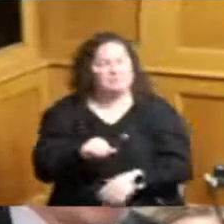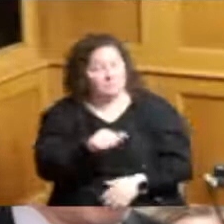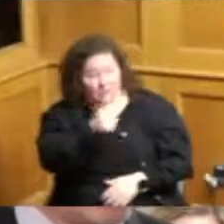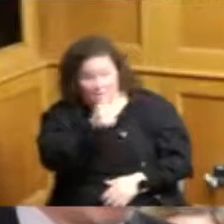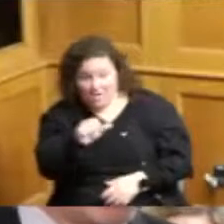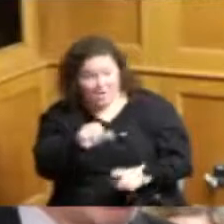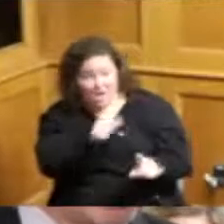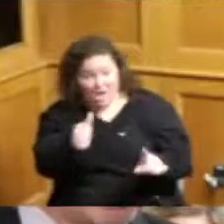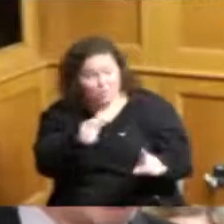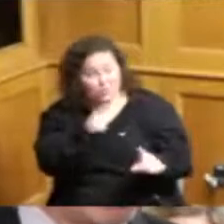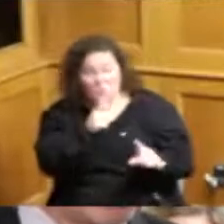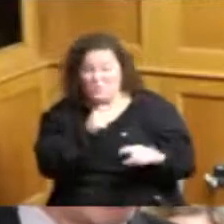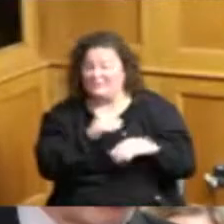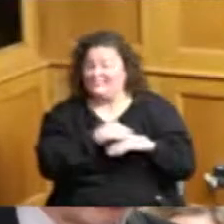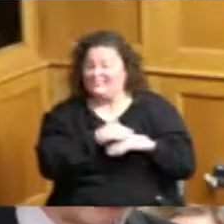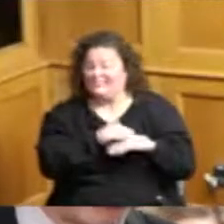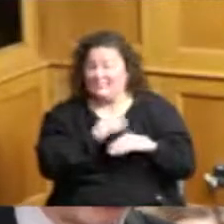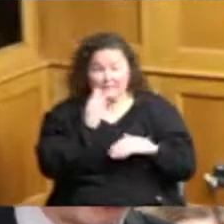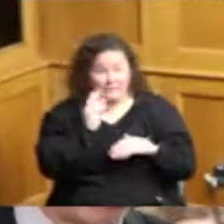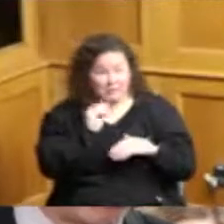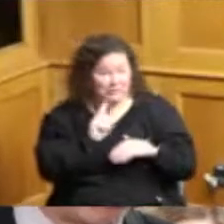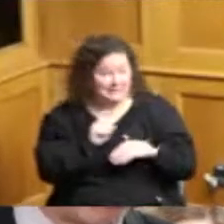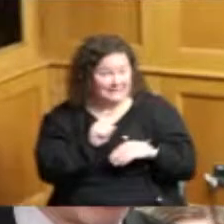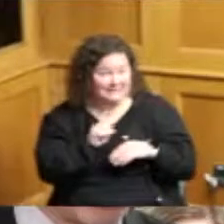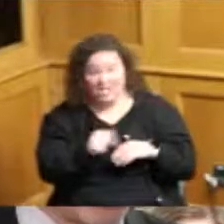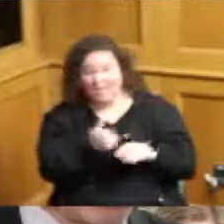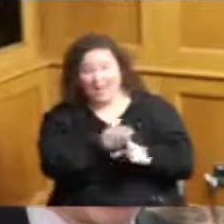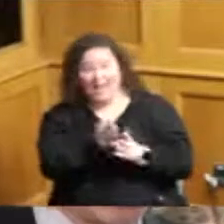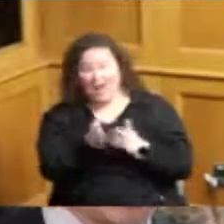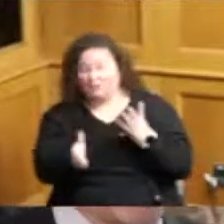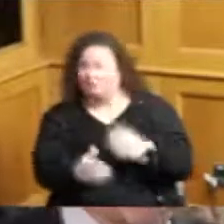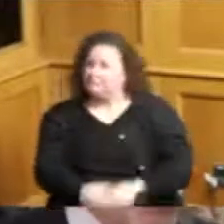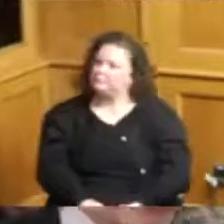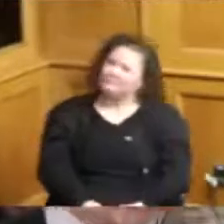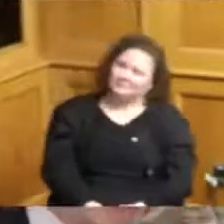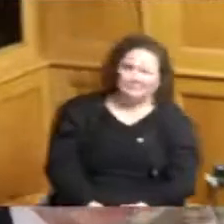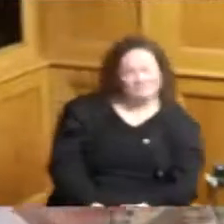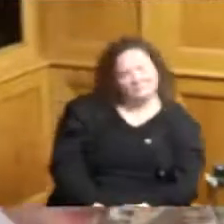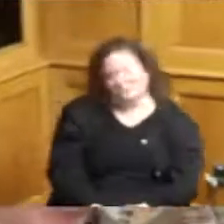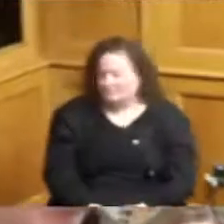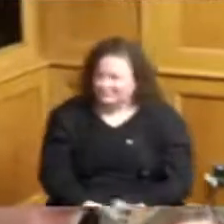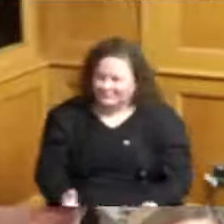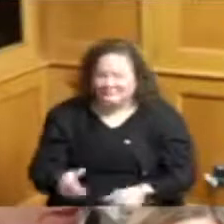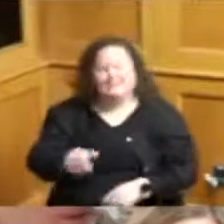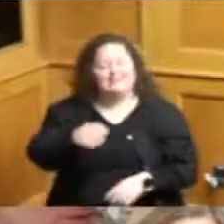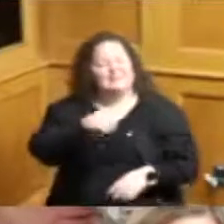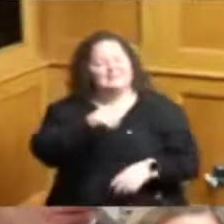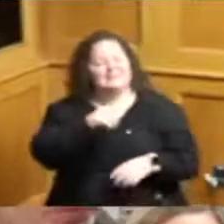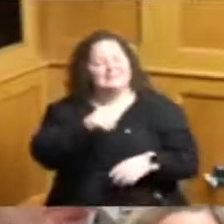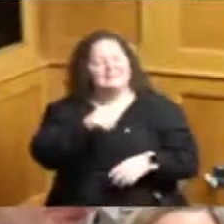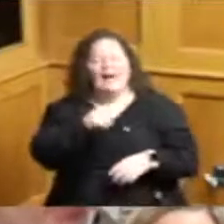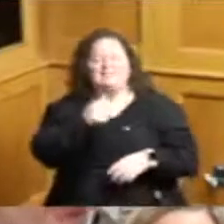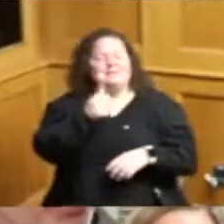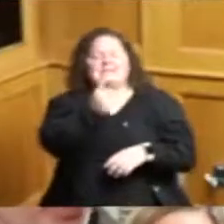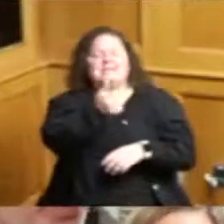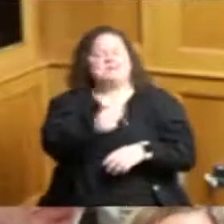of experience no we know their air experience I'm just saying are there any like someone can come in